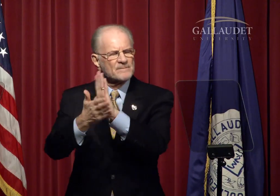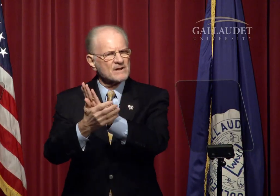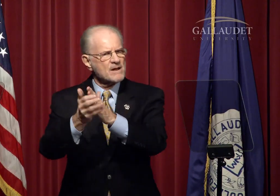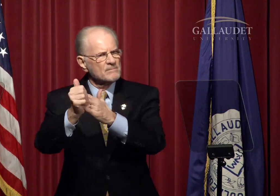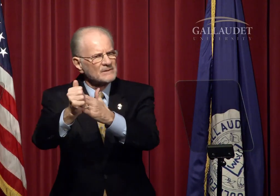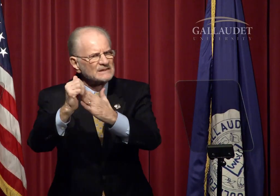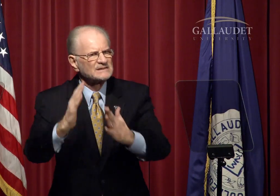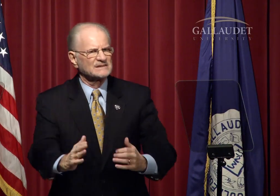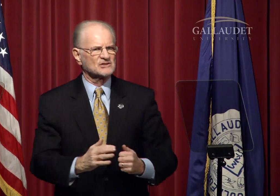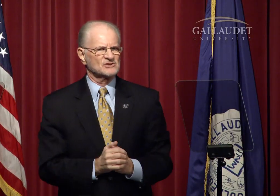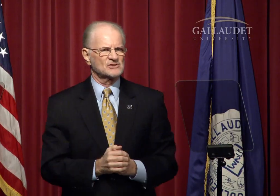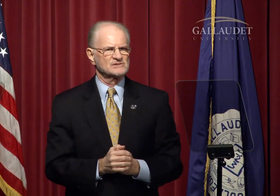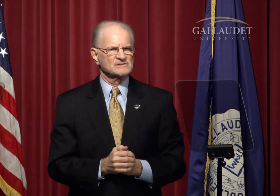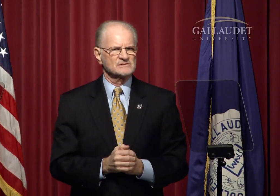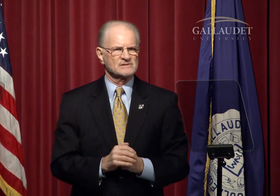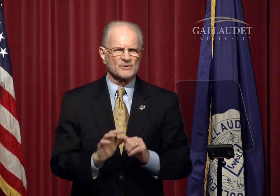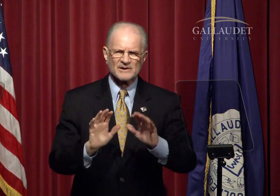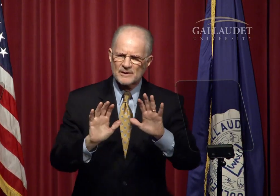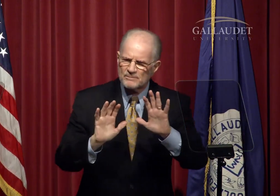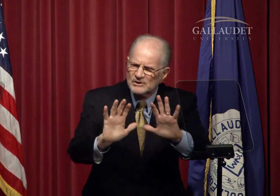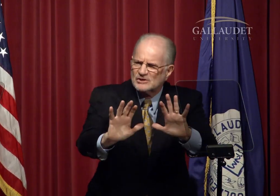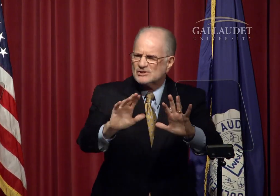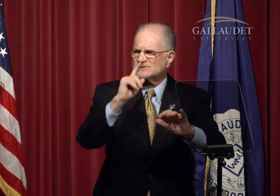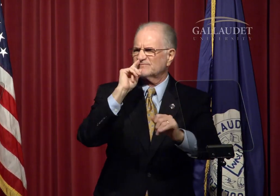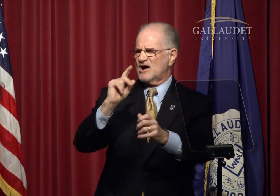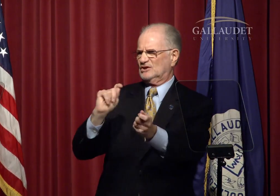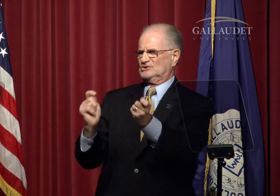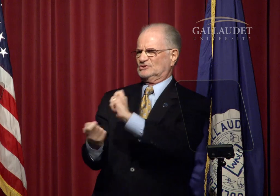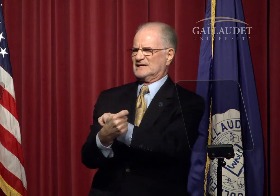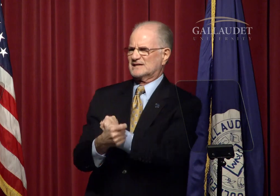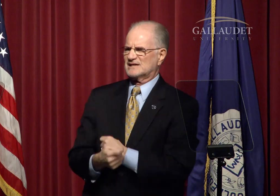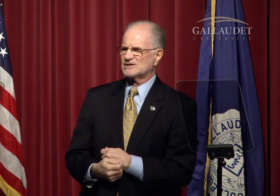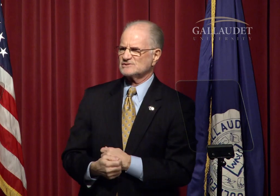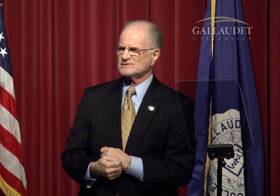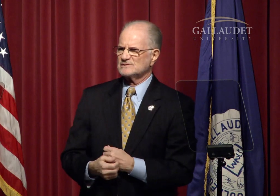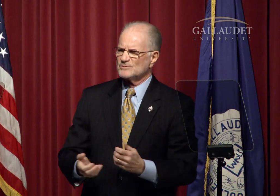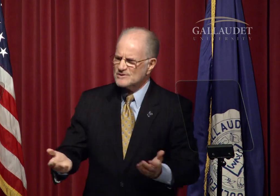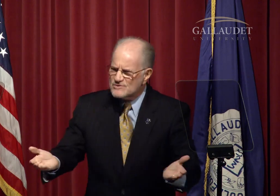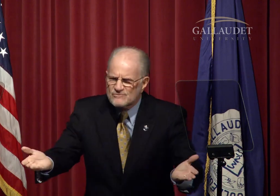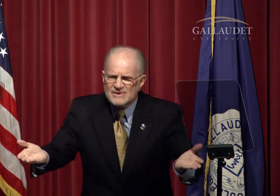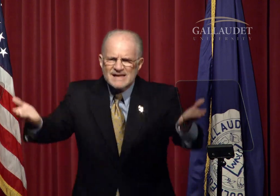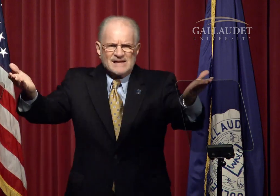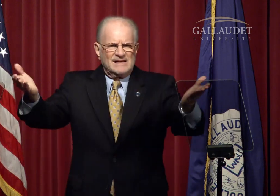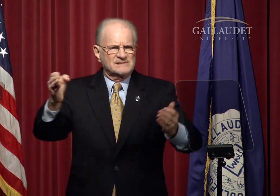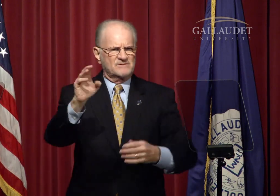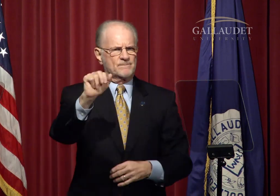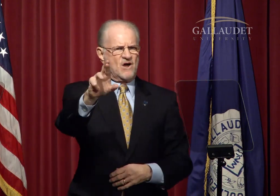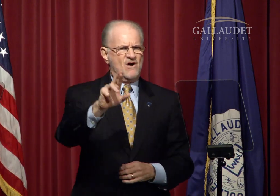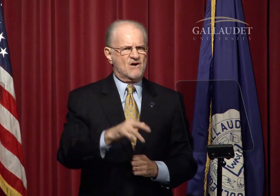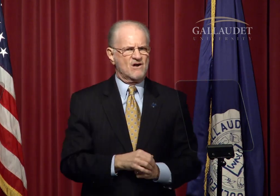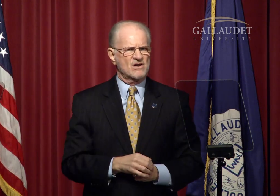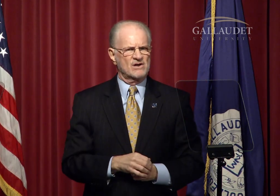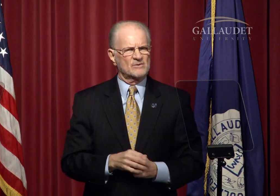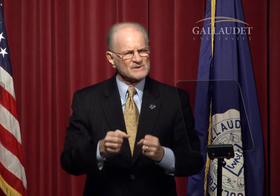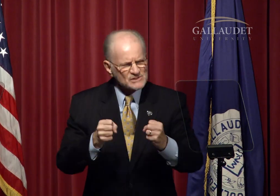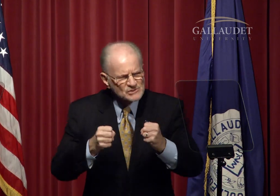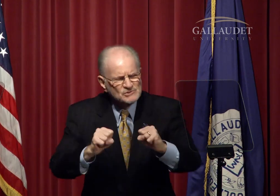We adapt and become leaders. We push for change. We raise the bar.